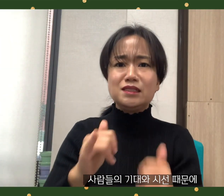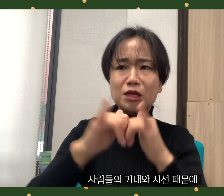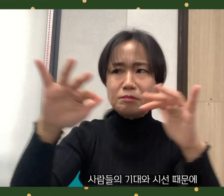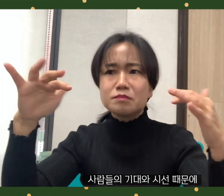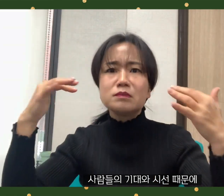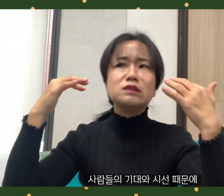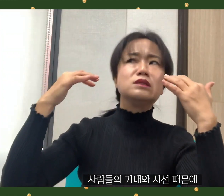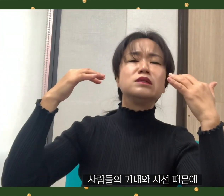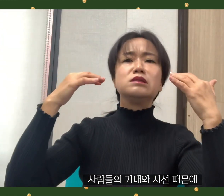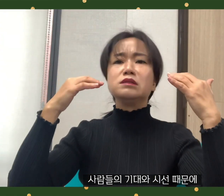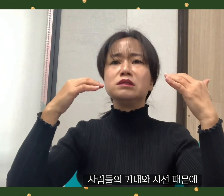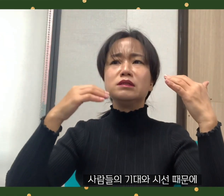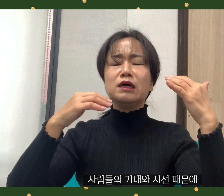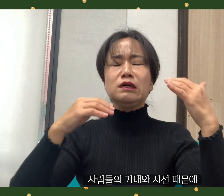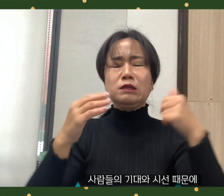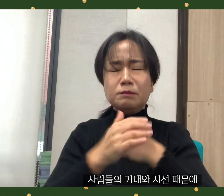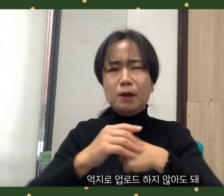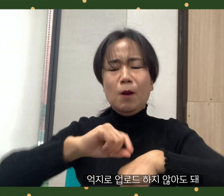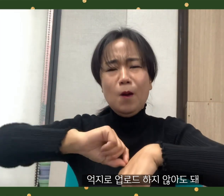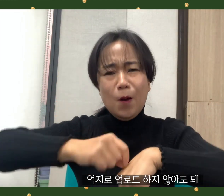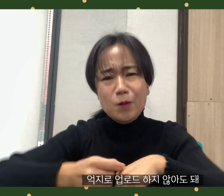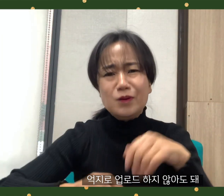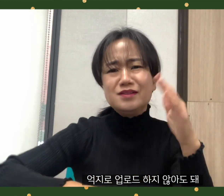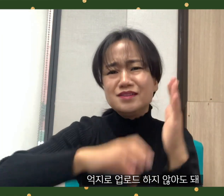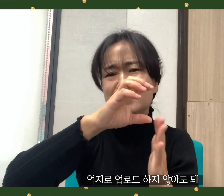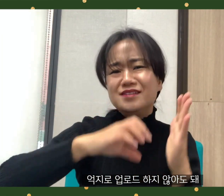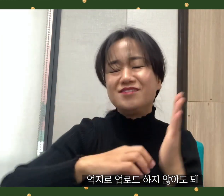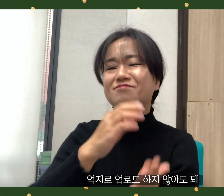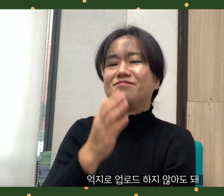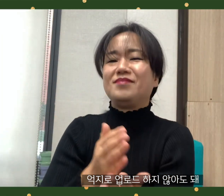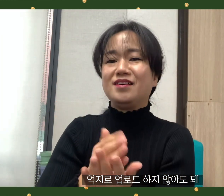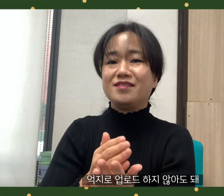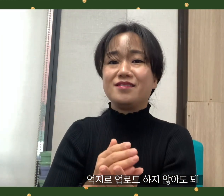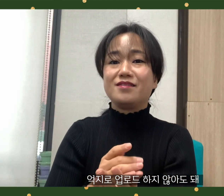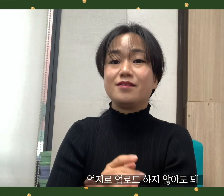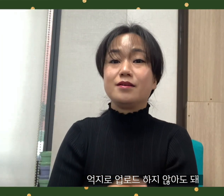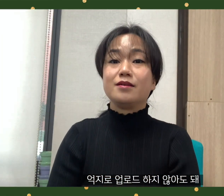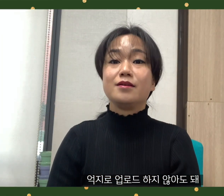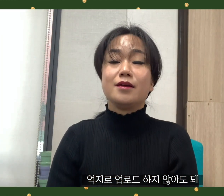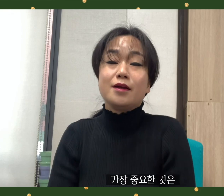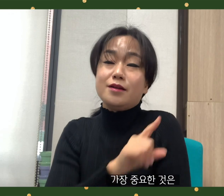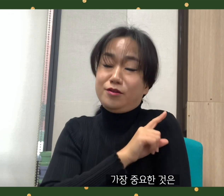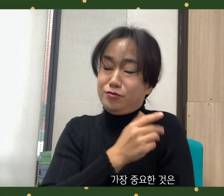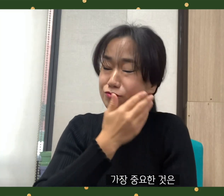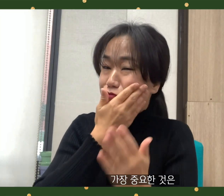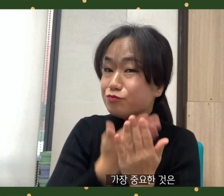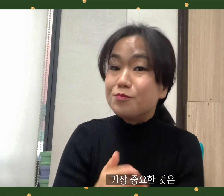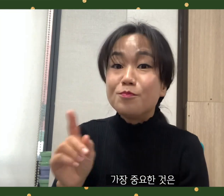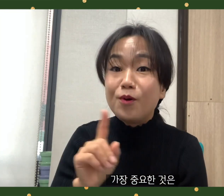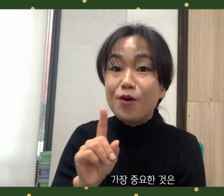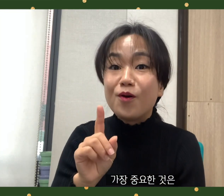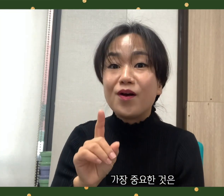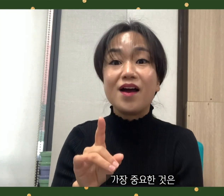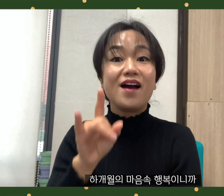Don't force upload because of people's expectations and gazes. The most important thing is